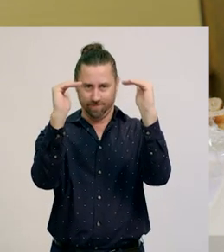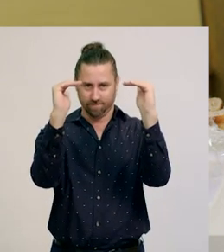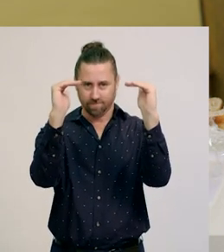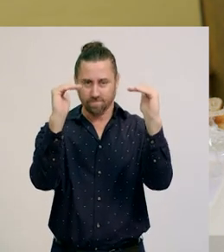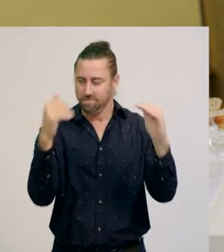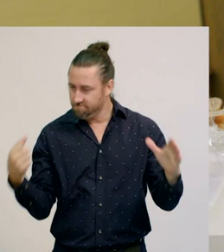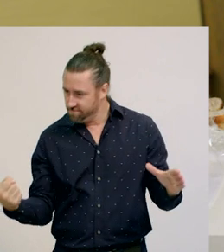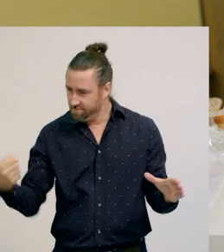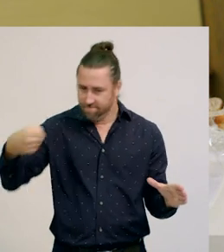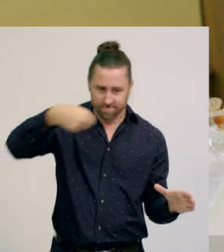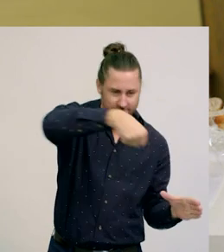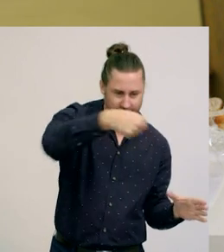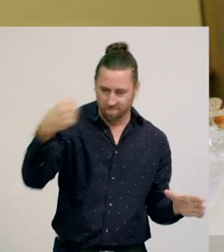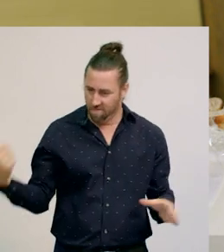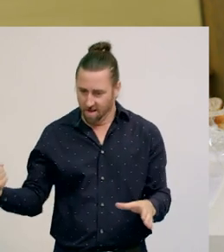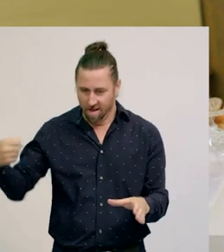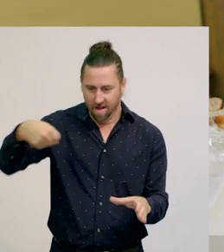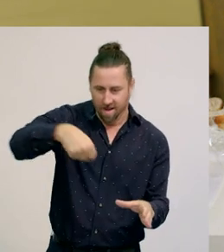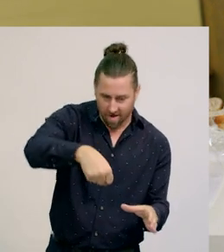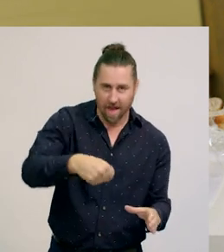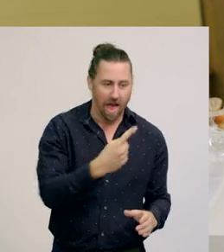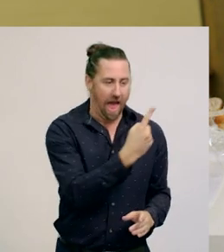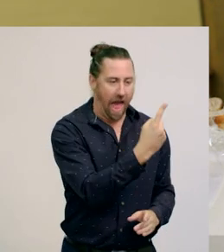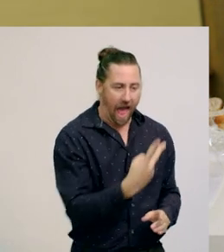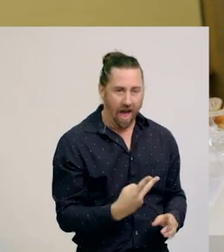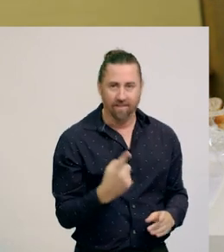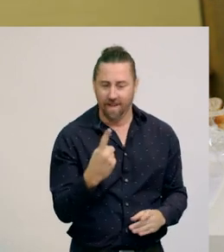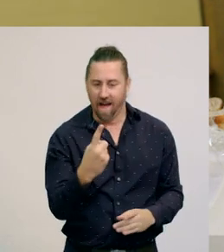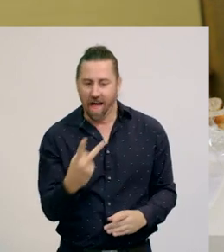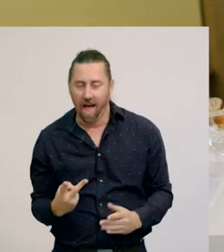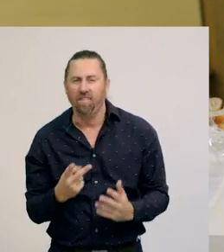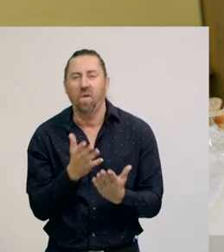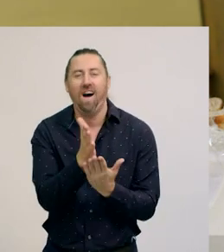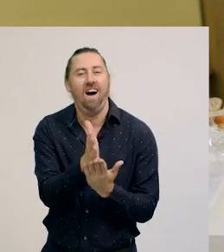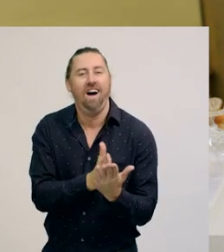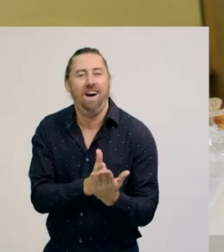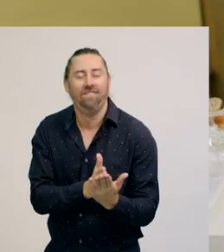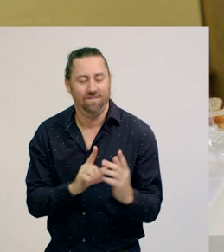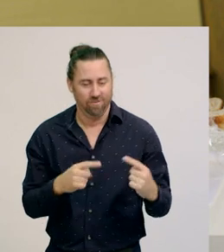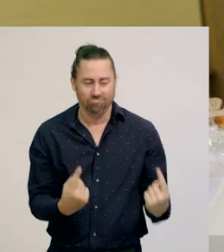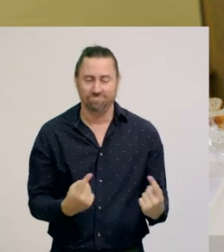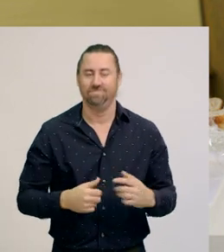The jug of juice was poured, so that each glass had one half of the juice.